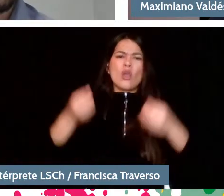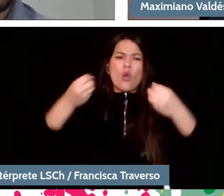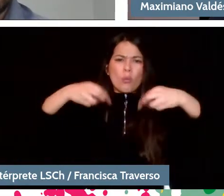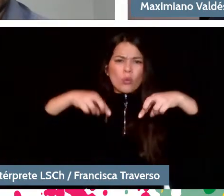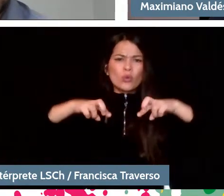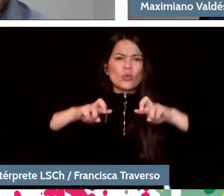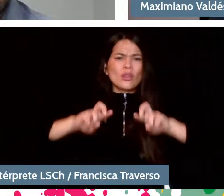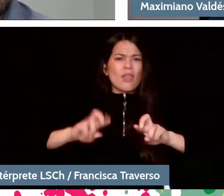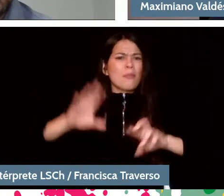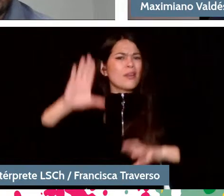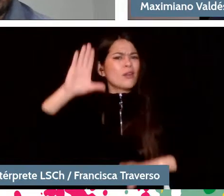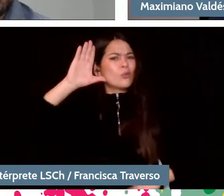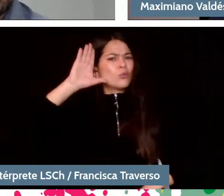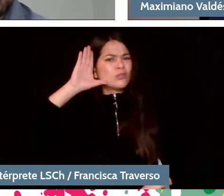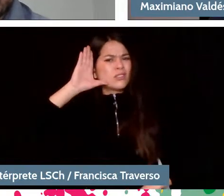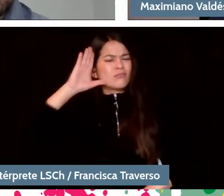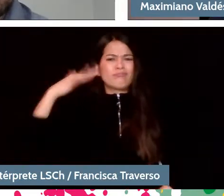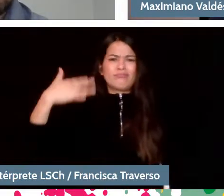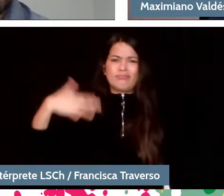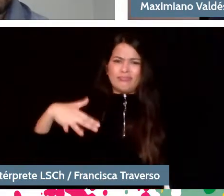has been a role well recognized by many people.